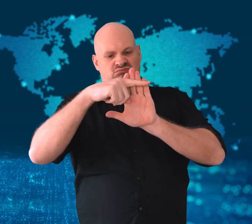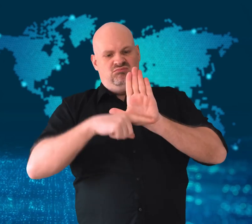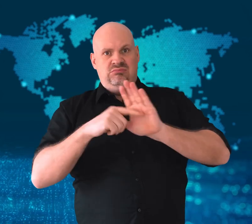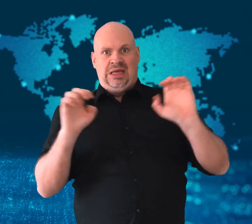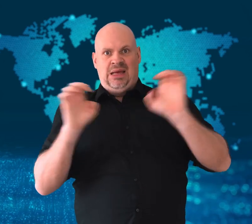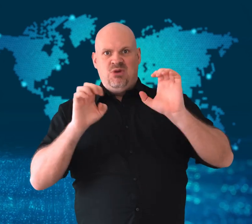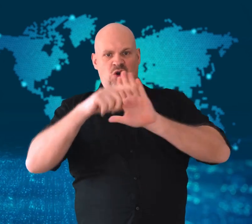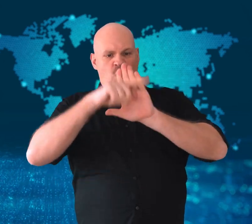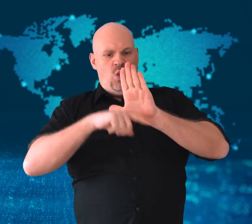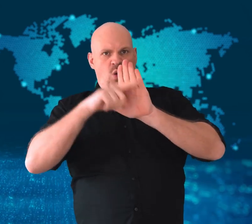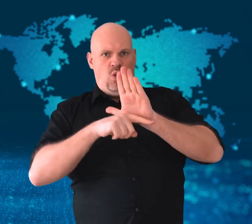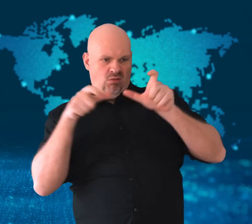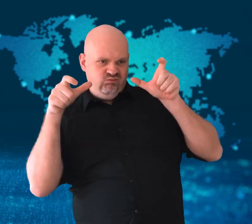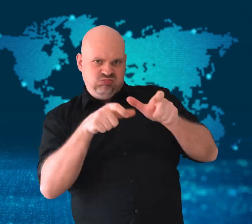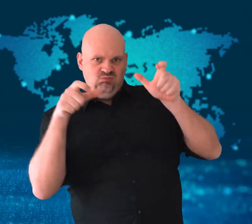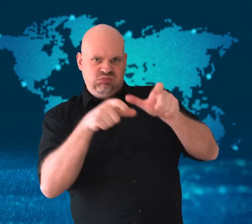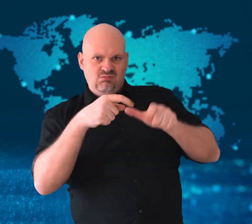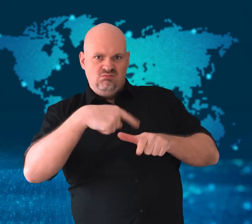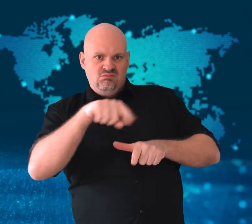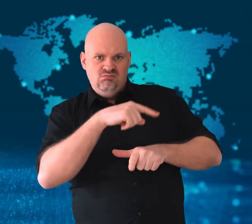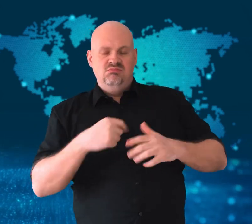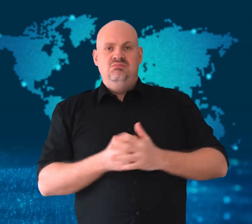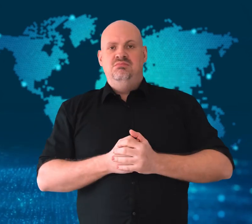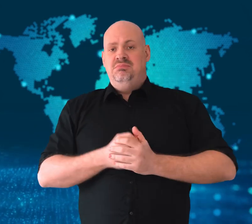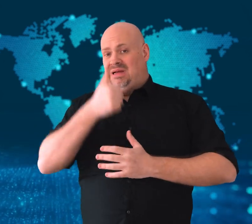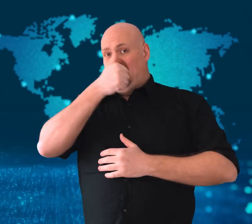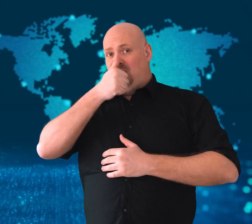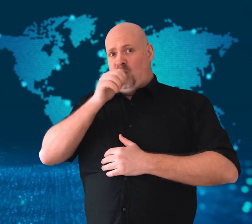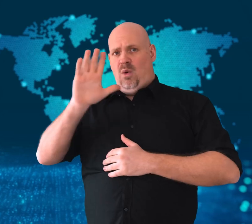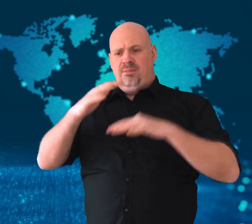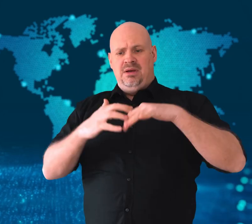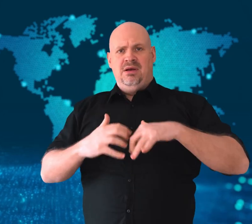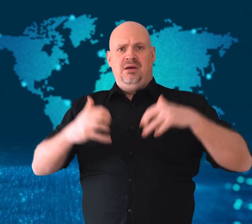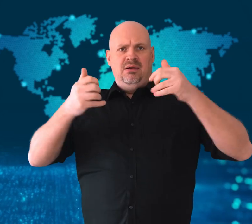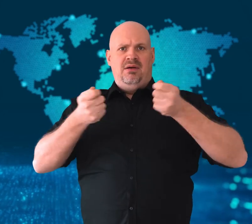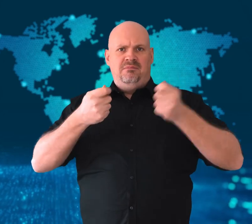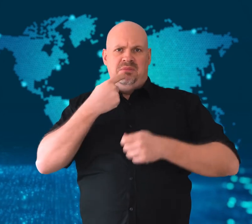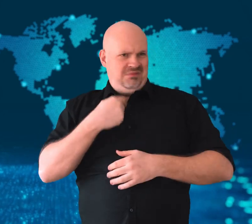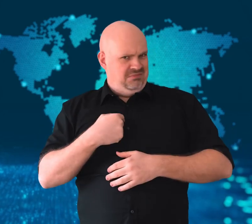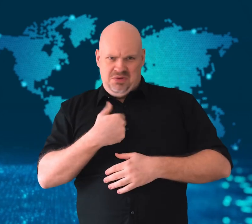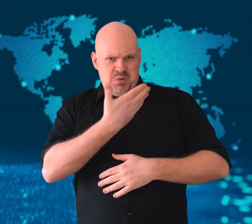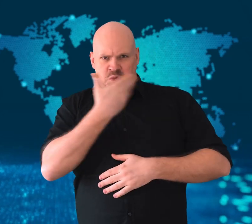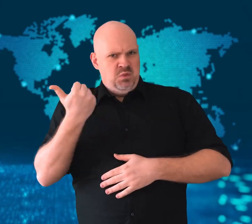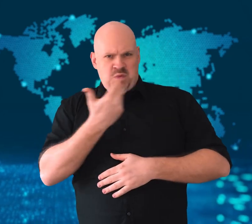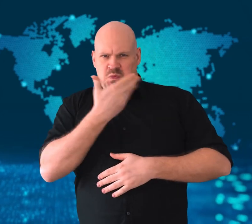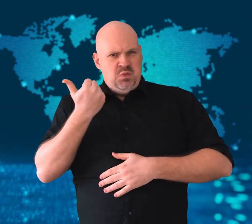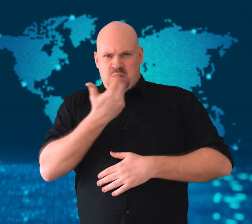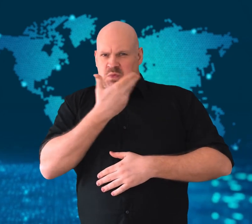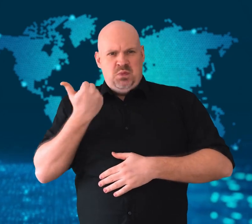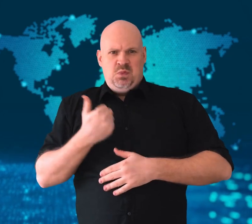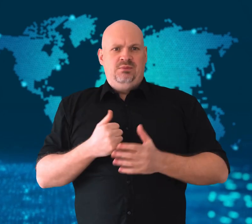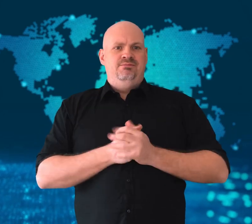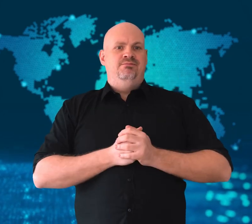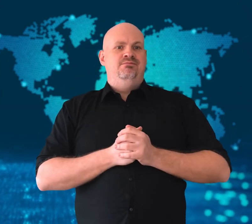the ethnic group. The Ethiopian government denies doing this.